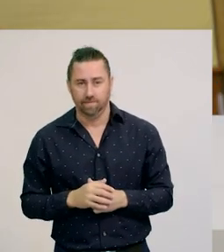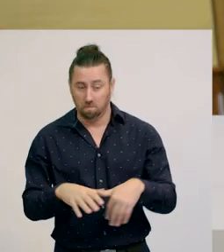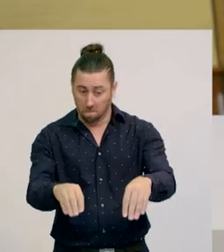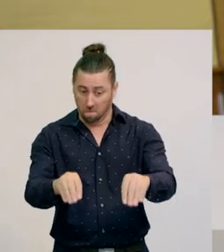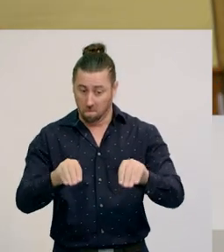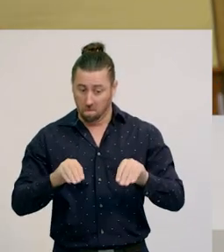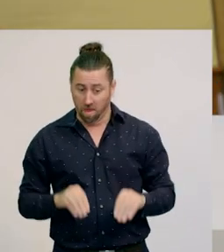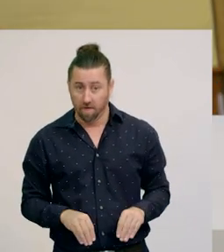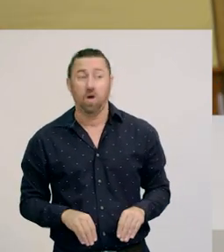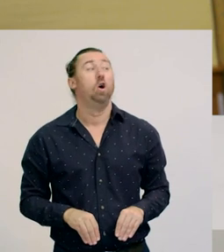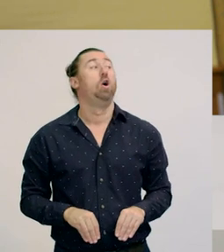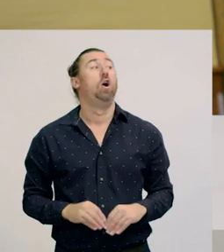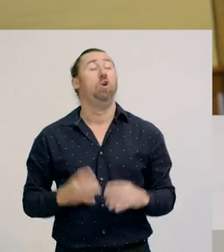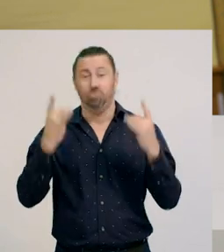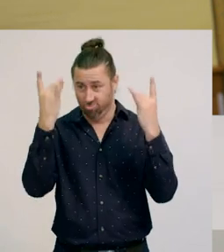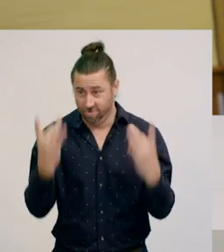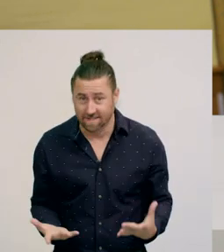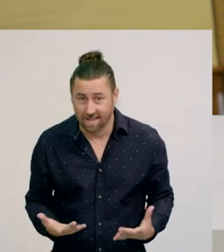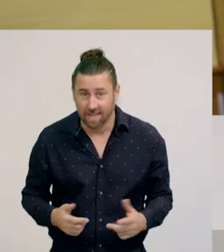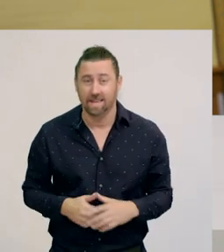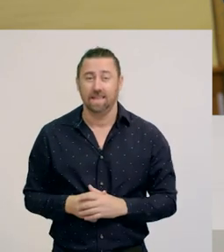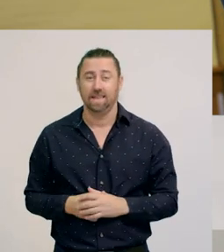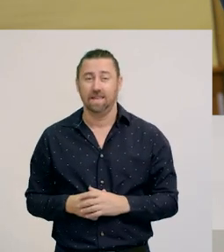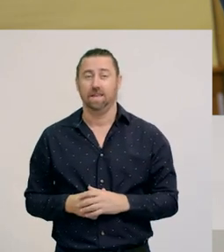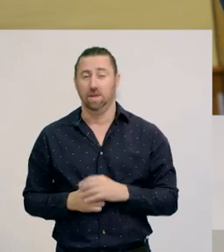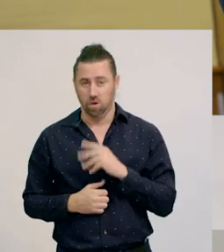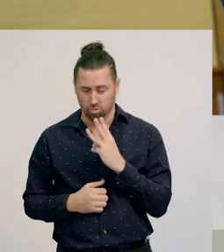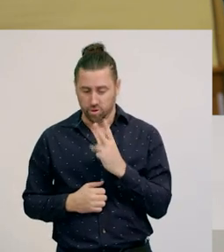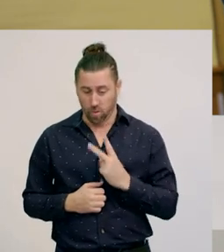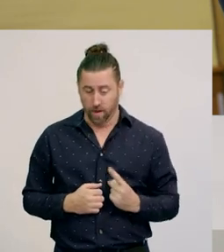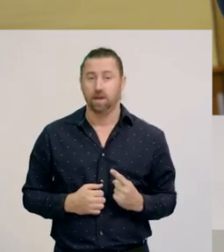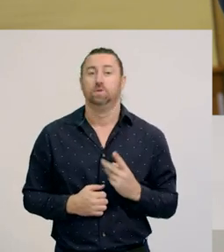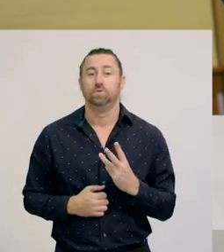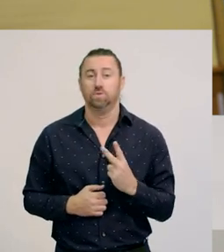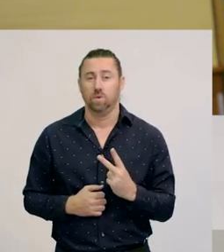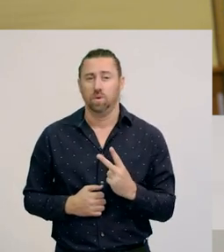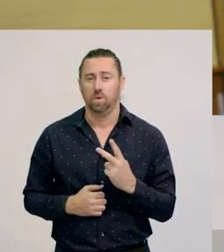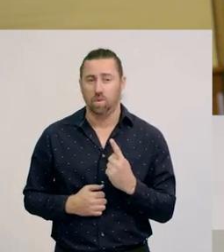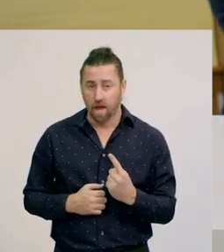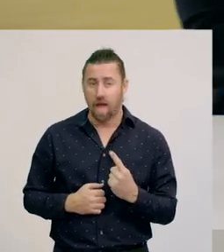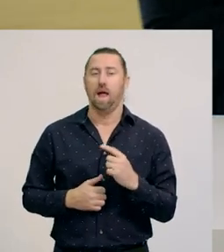Okay! I'm ready. I'll count down from three. Three, two, one!